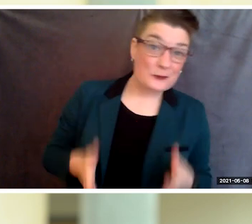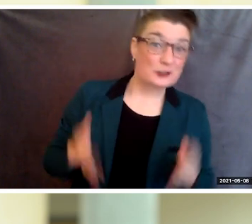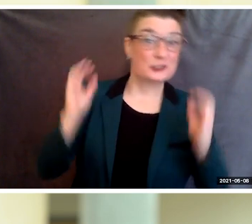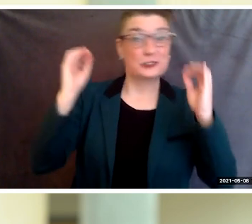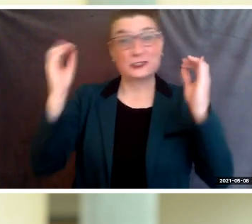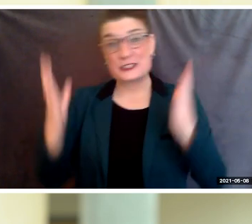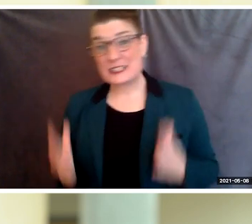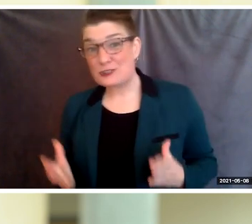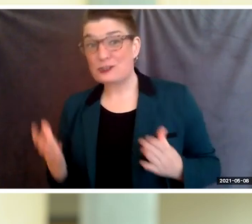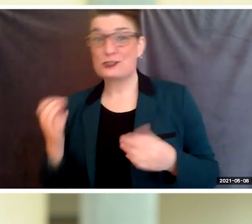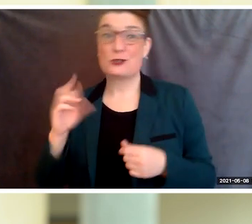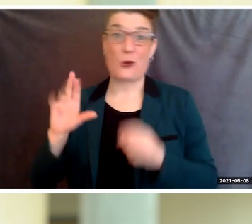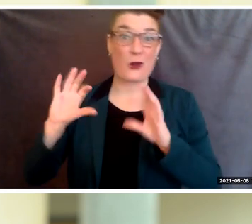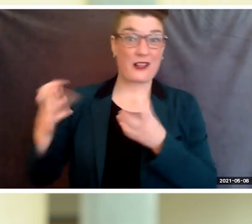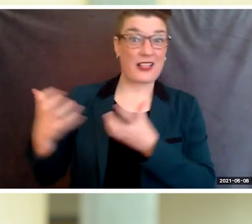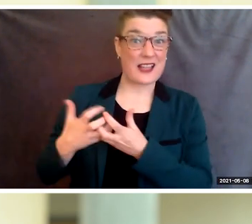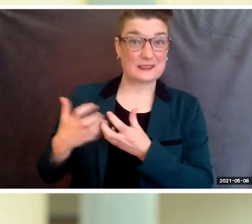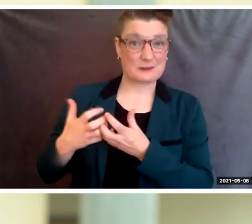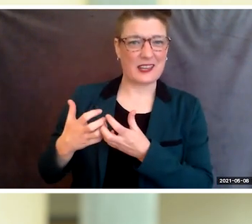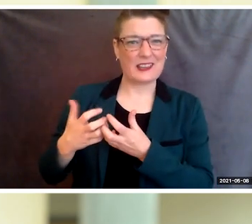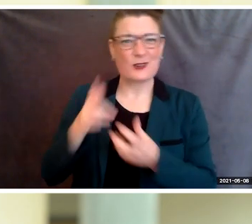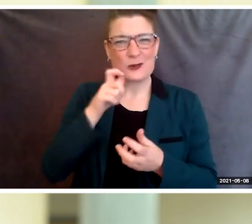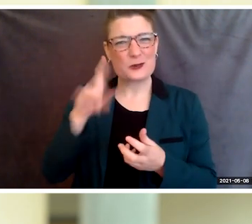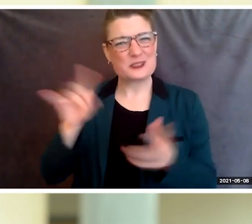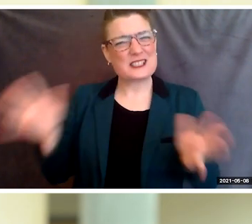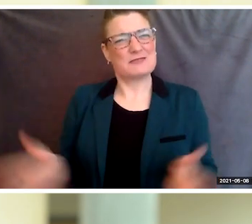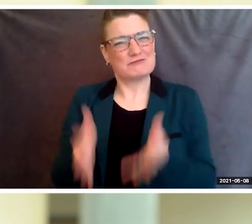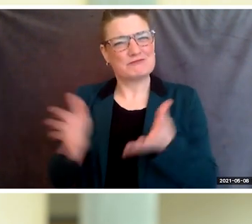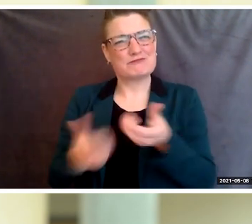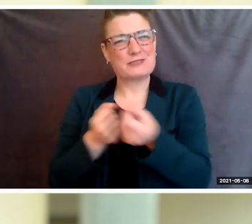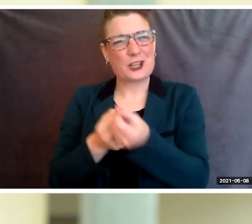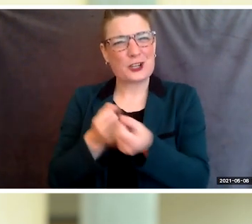or a fellow classmate who encouraged you, challenged you,